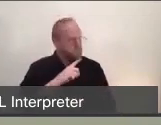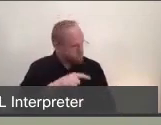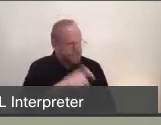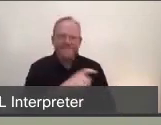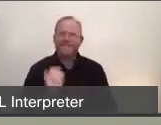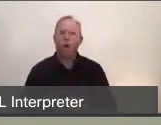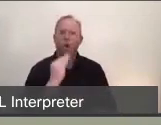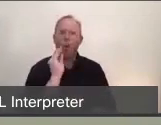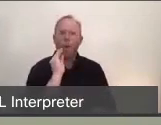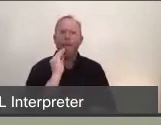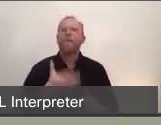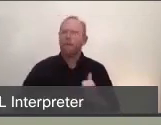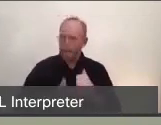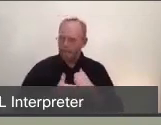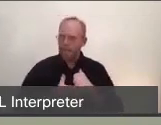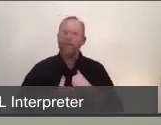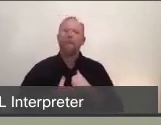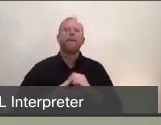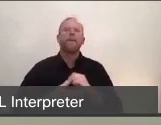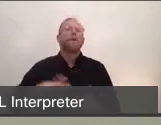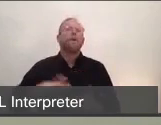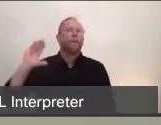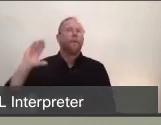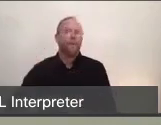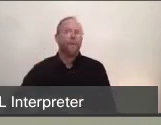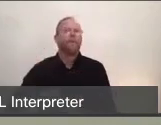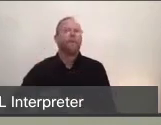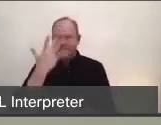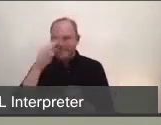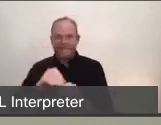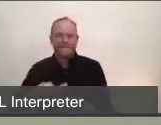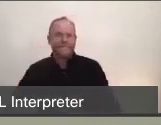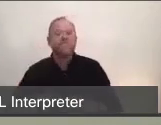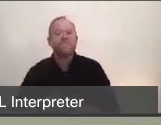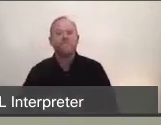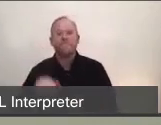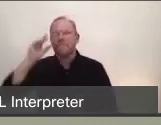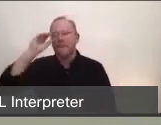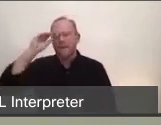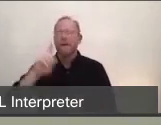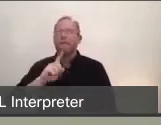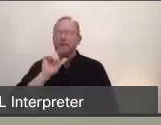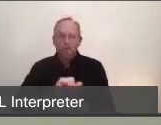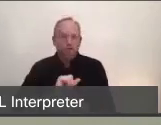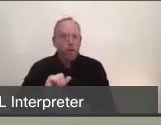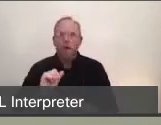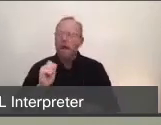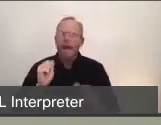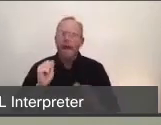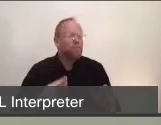to slow the spread of this disease. That's again making sure we have the public health nurses in place to make those phone interviews.